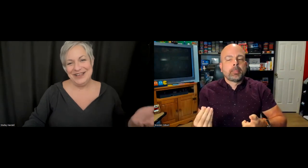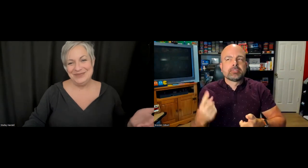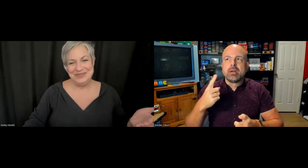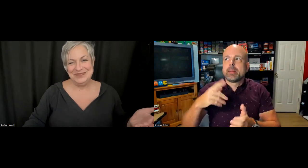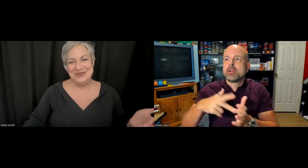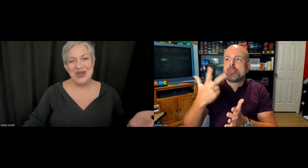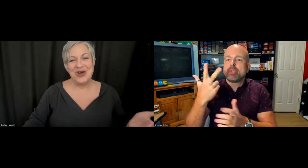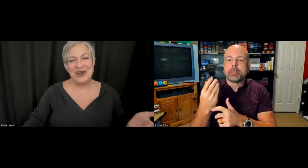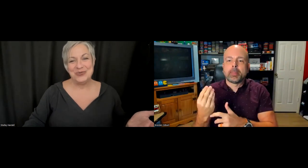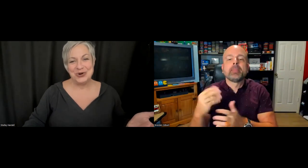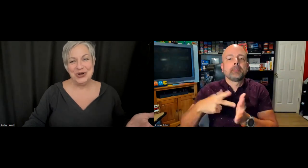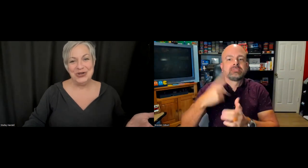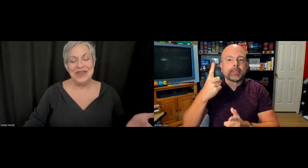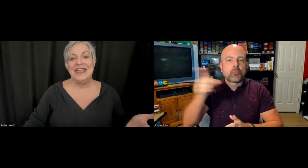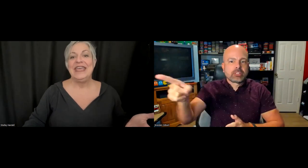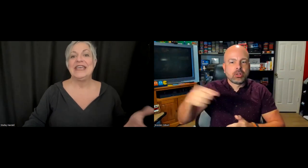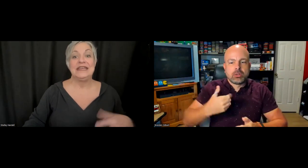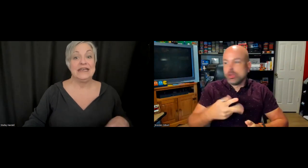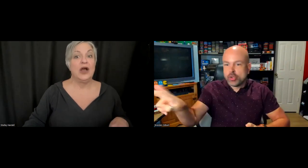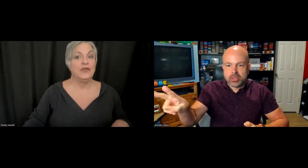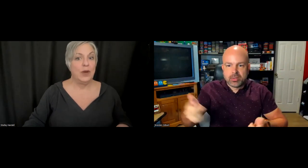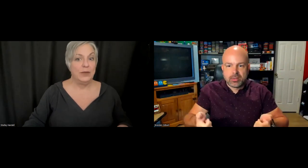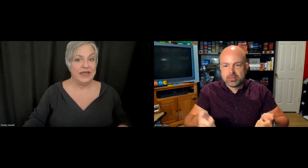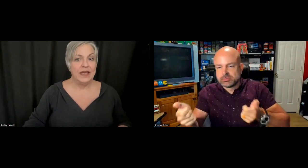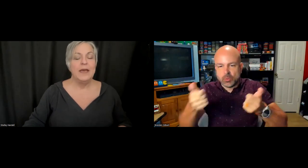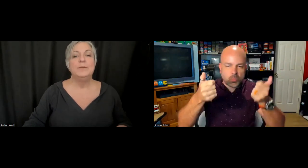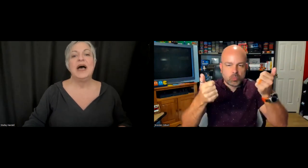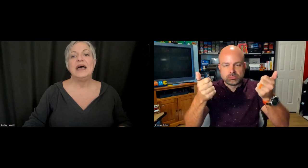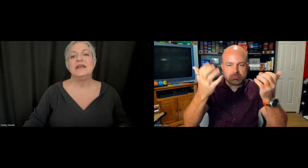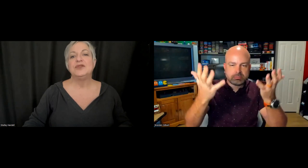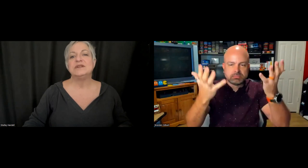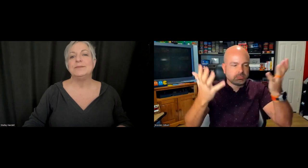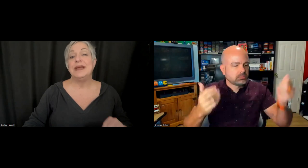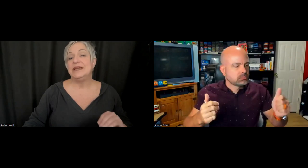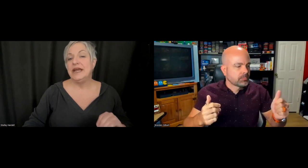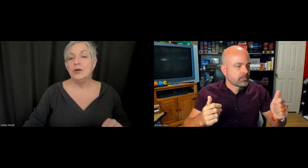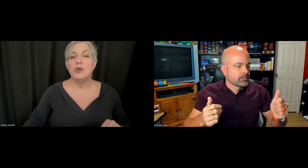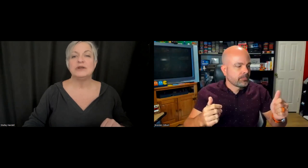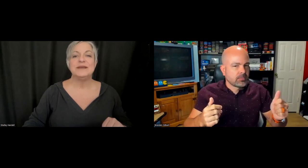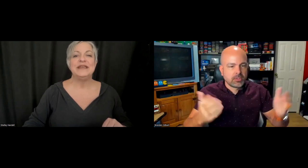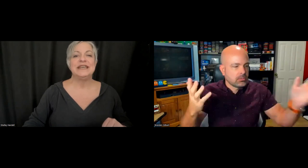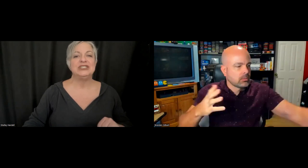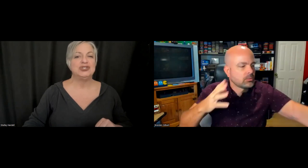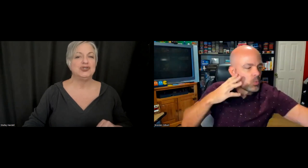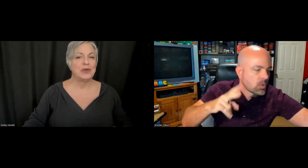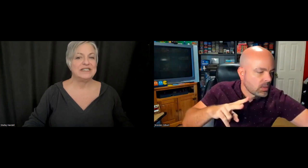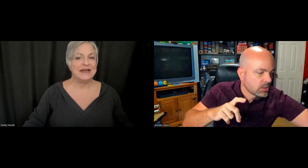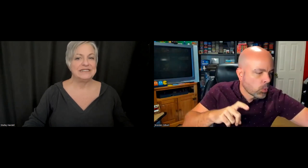the VR world, it can get overwhelming. But if there was maybe an arrow or some indication to direct my